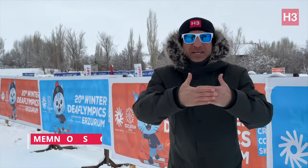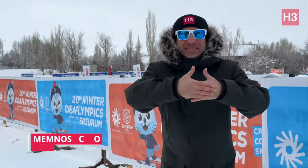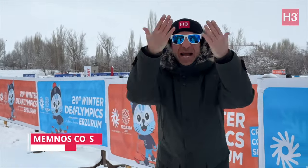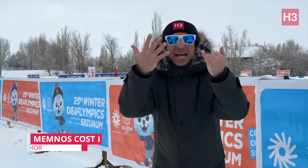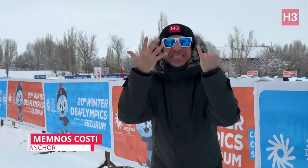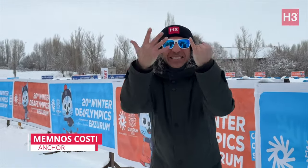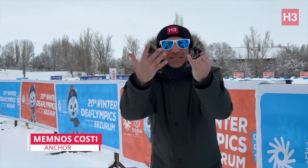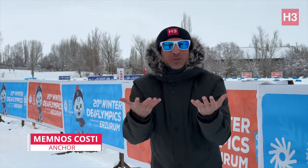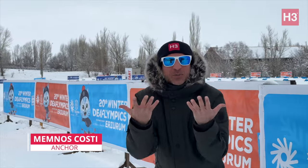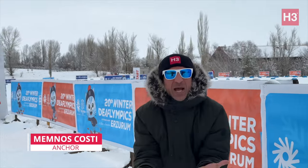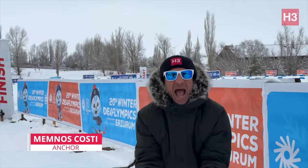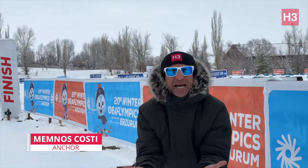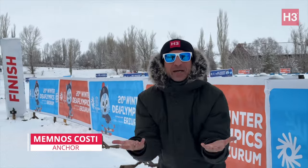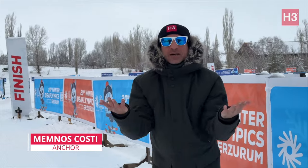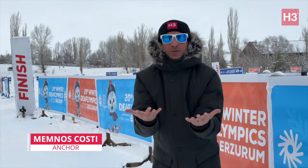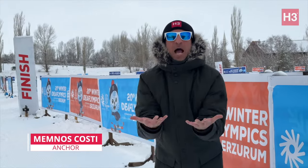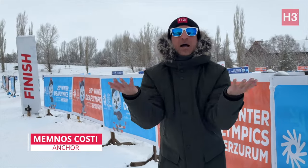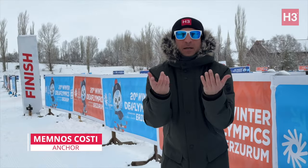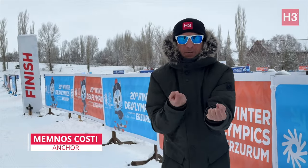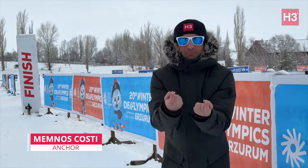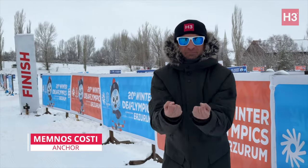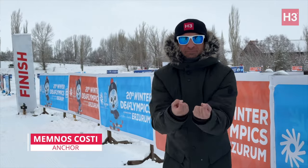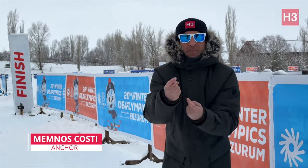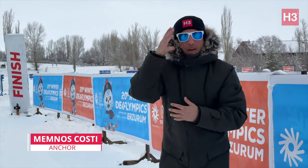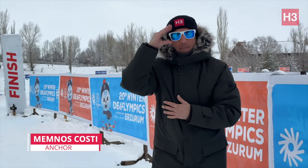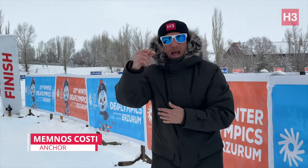[Memnos]: Hello! It is Day 6 today! We will be seeing men's